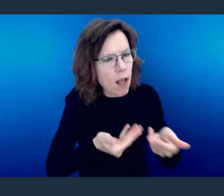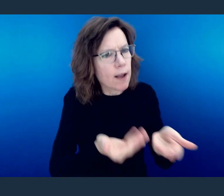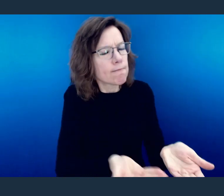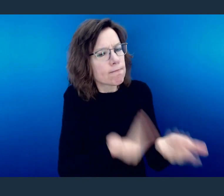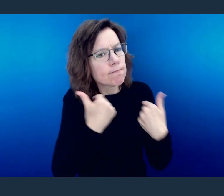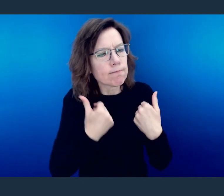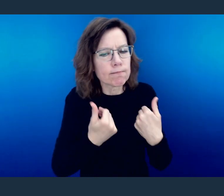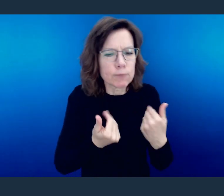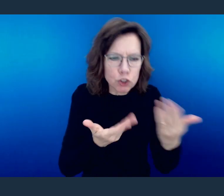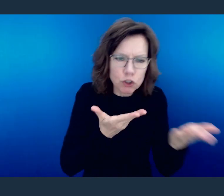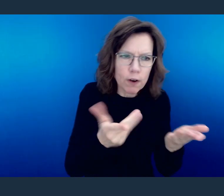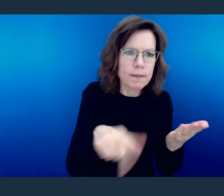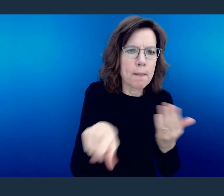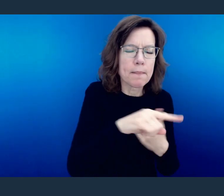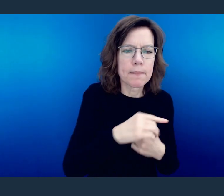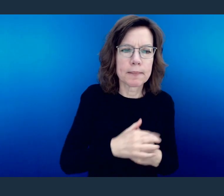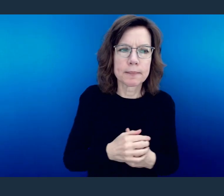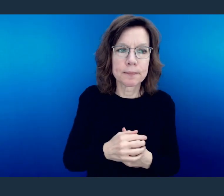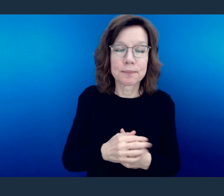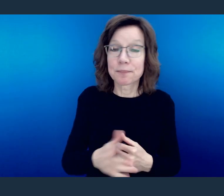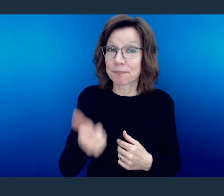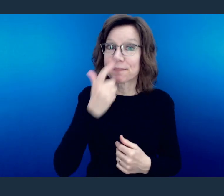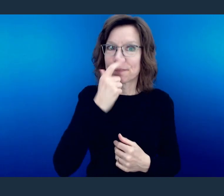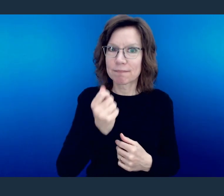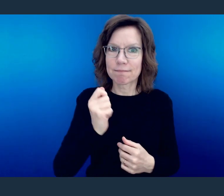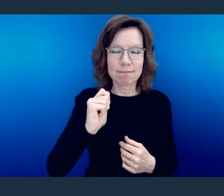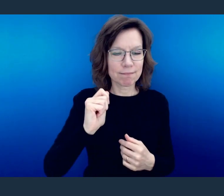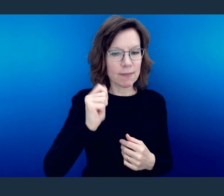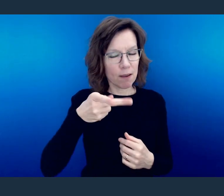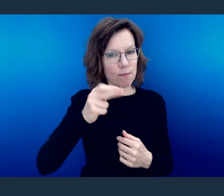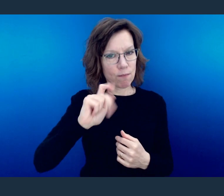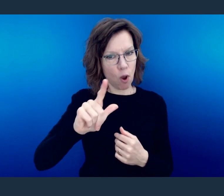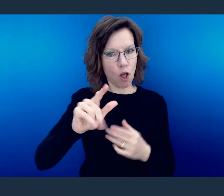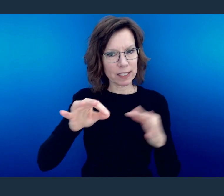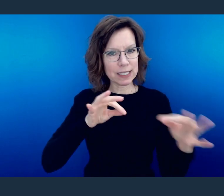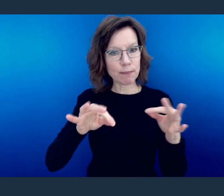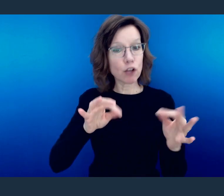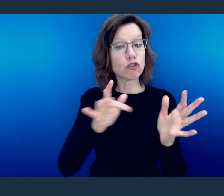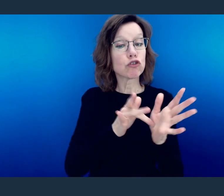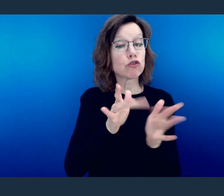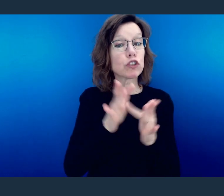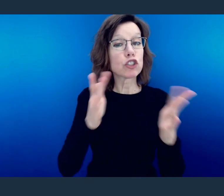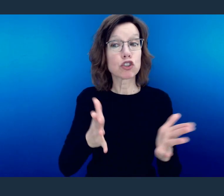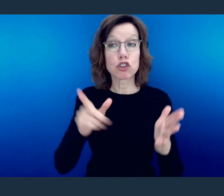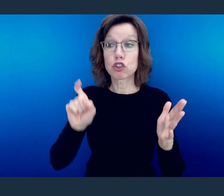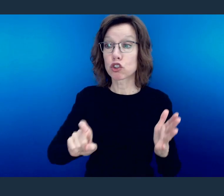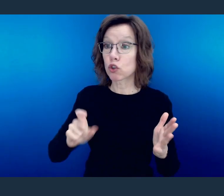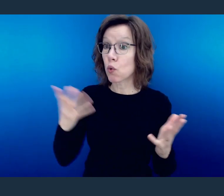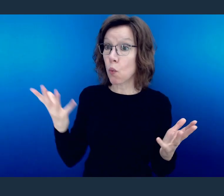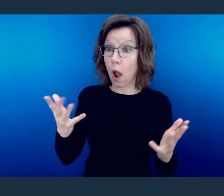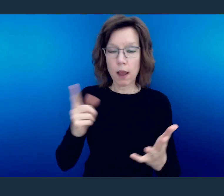It's interesting here because Paul is laying out the marks of a Christian, the marks of